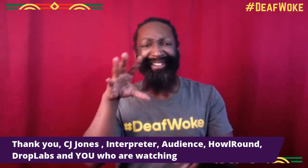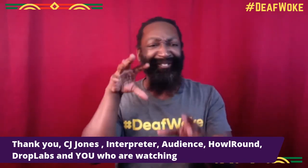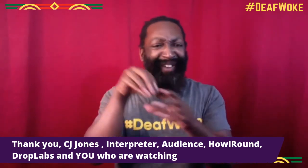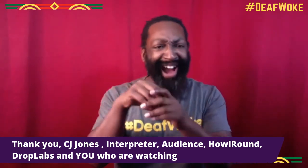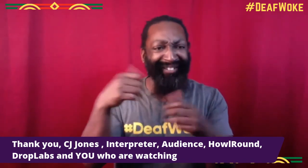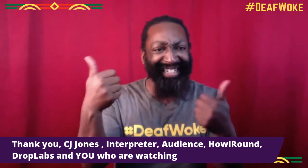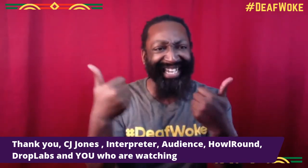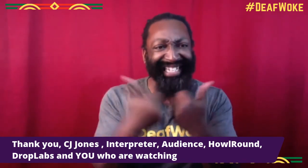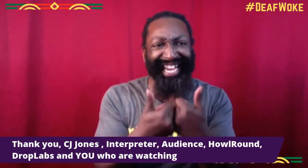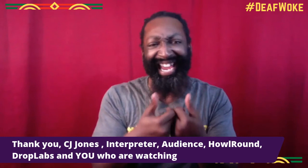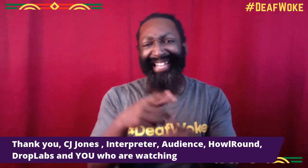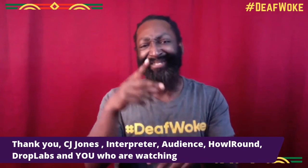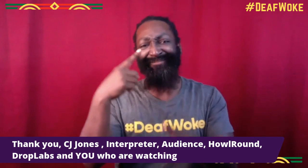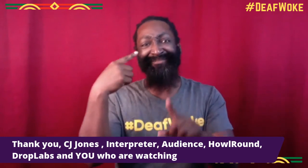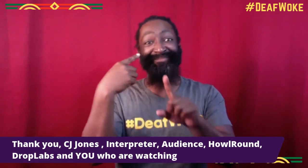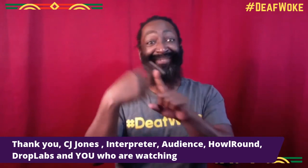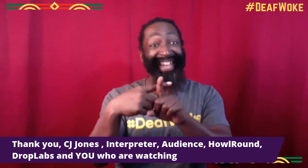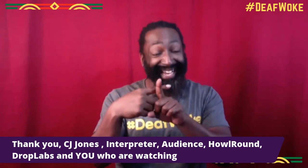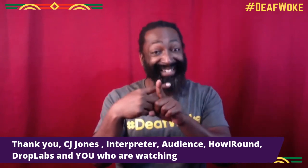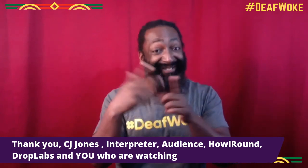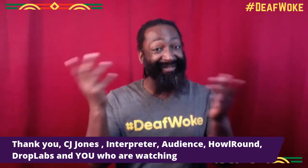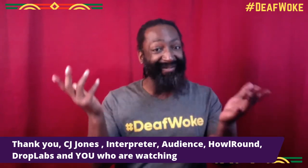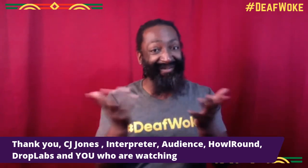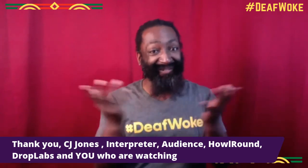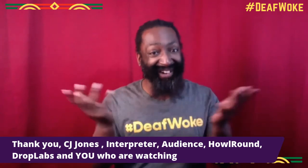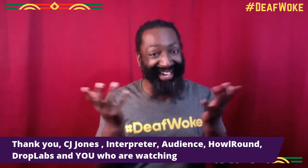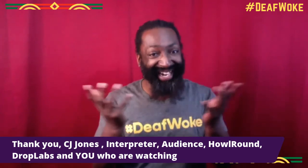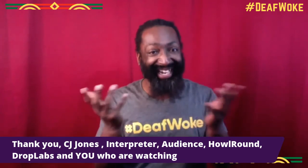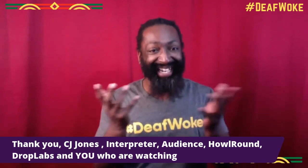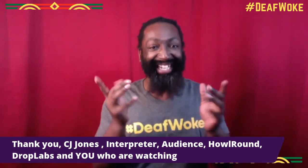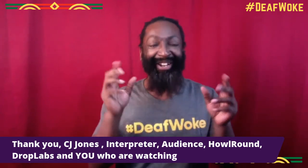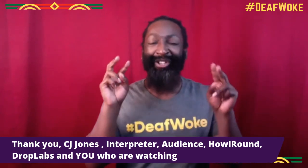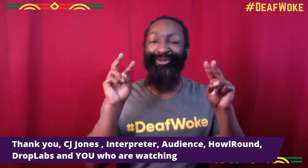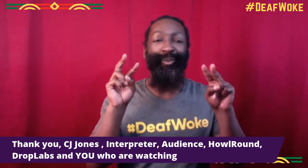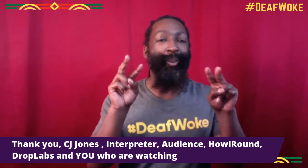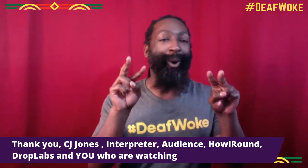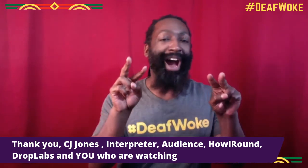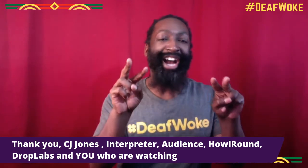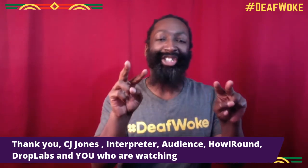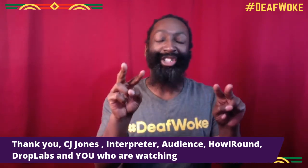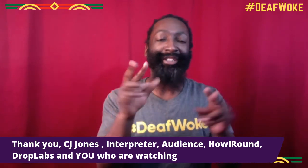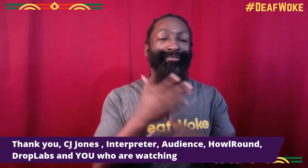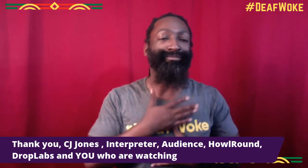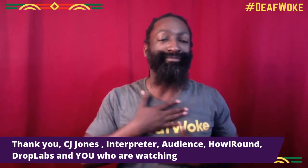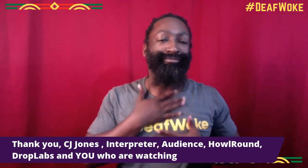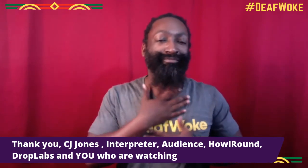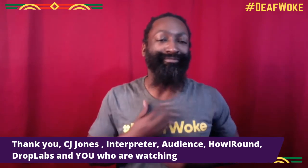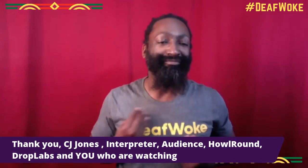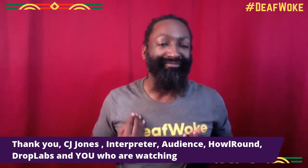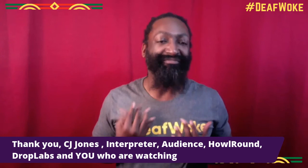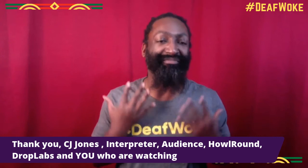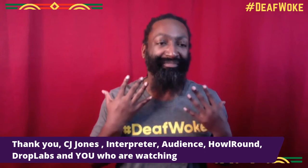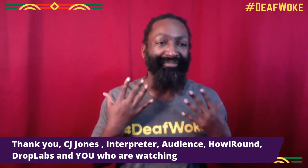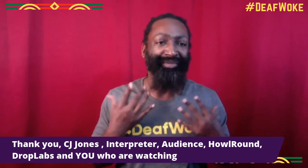who's asking questions who's been involved in the game, named those people. Thank you for watching.